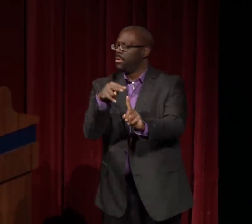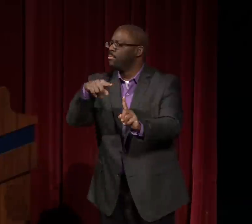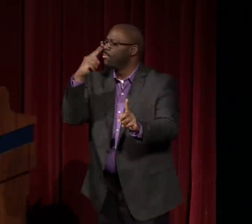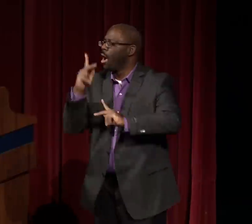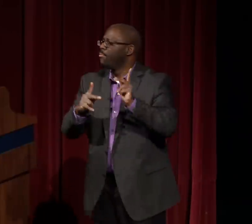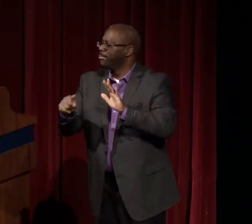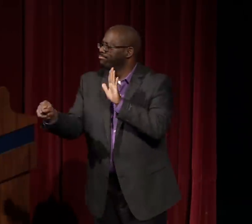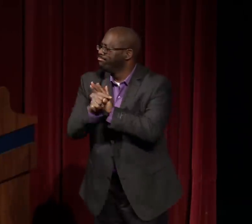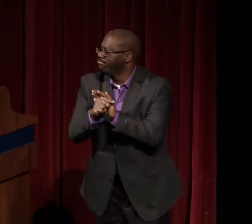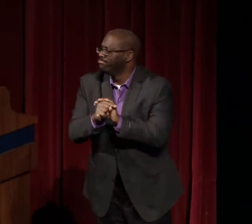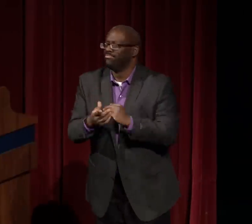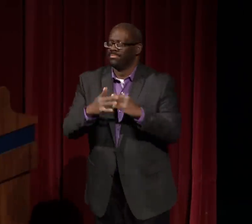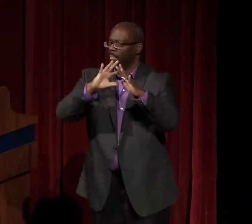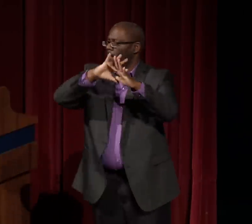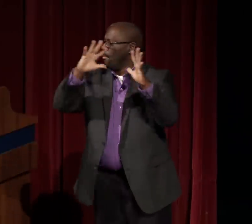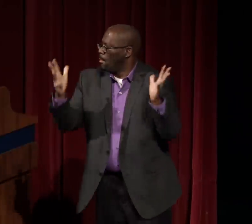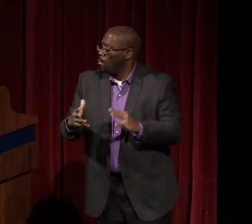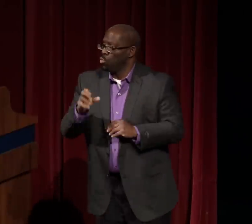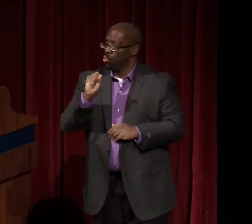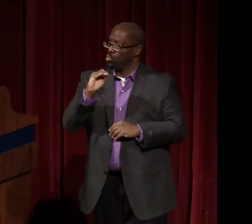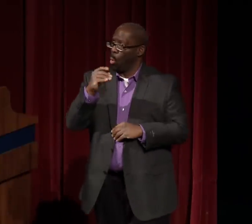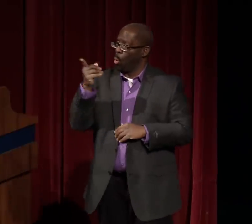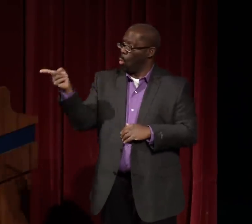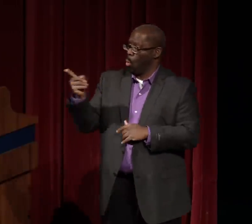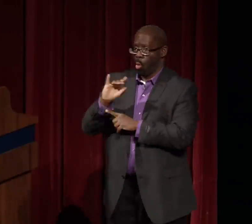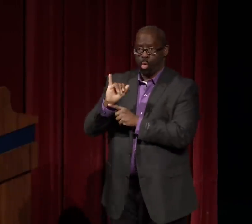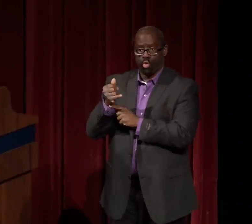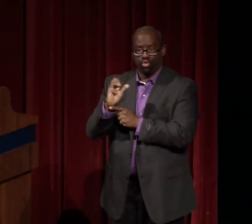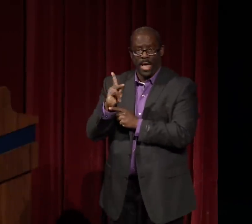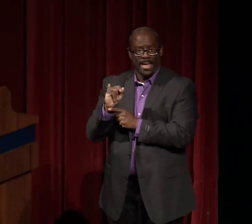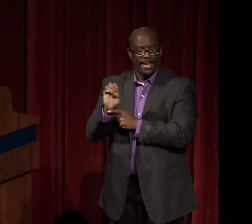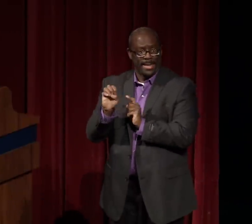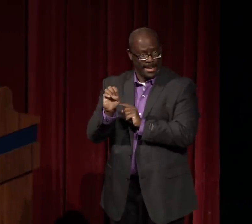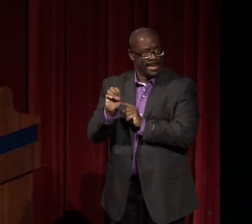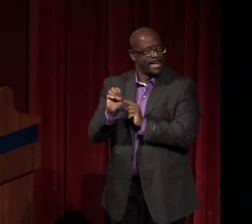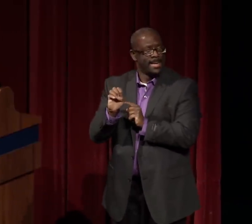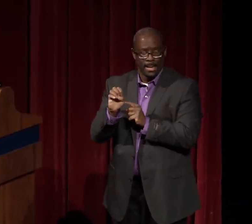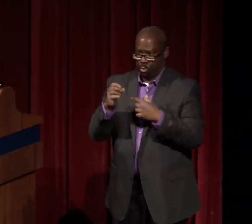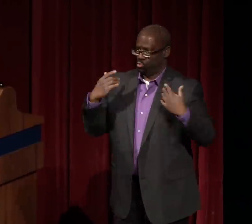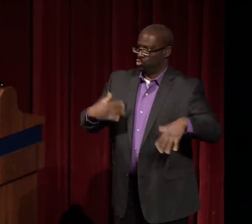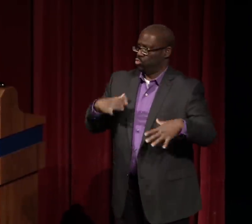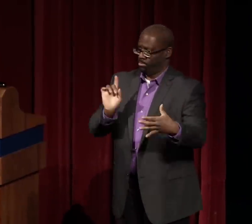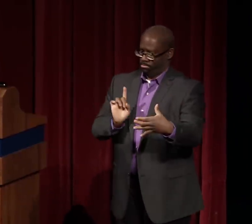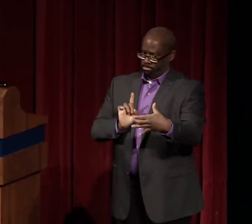People had a very negative stereotype of African Americans,